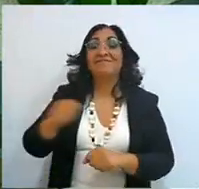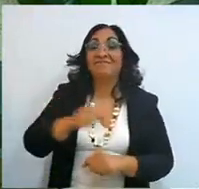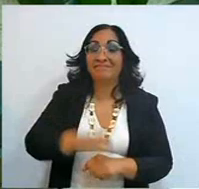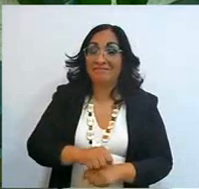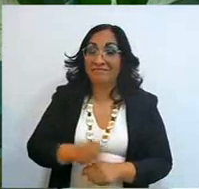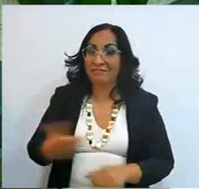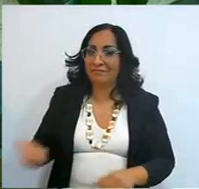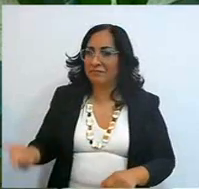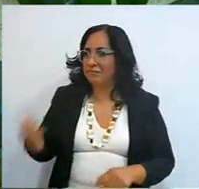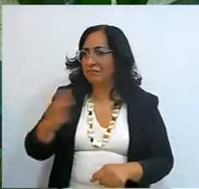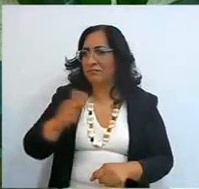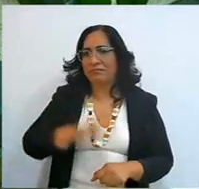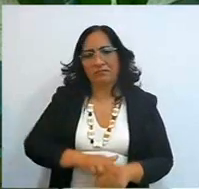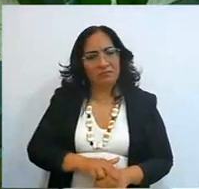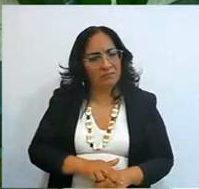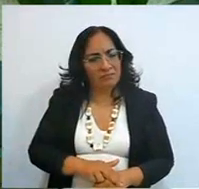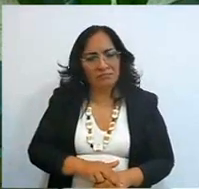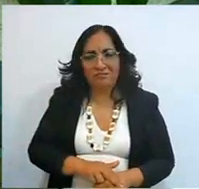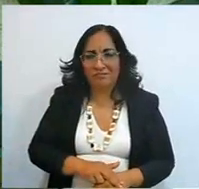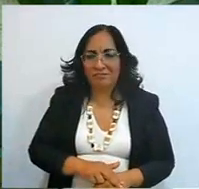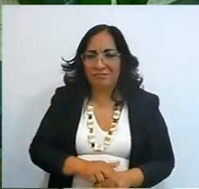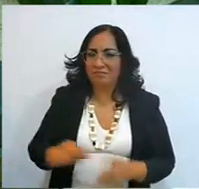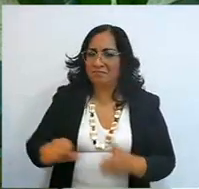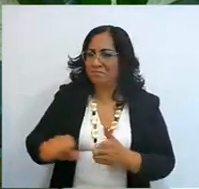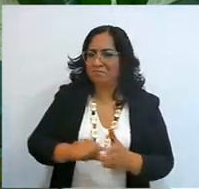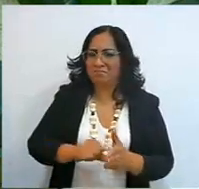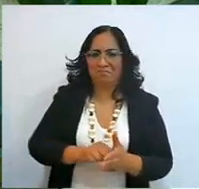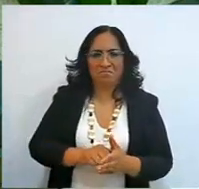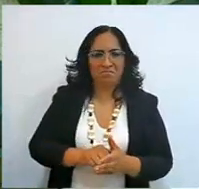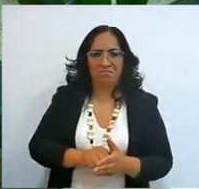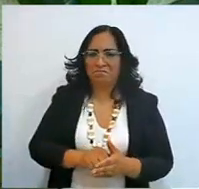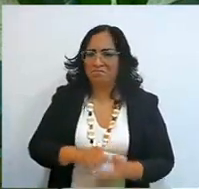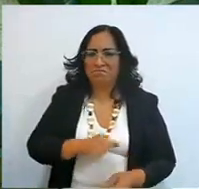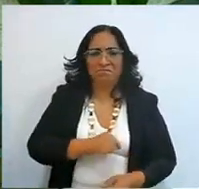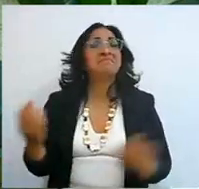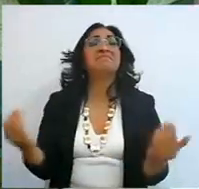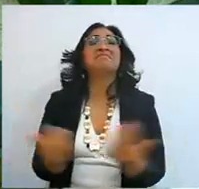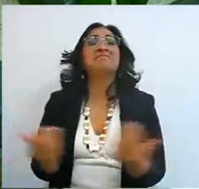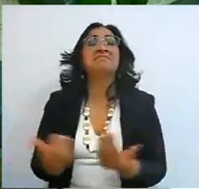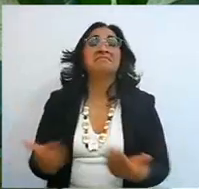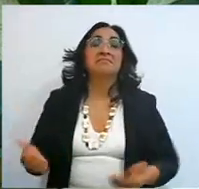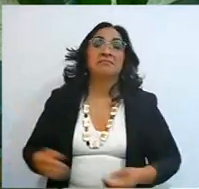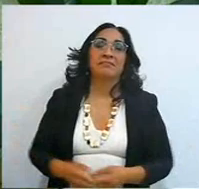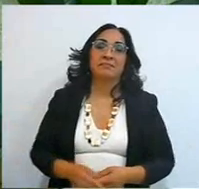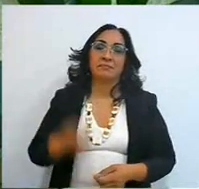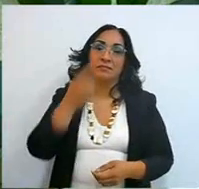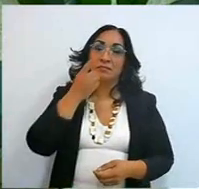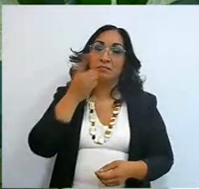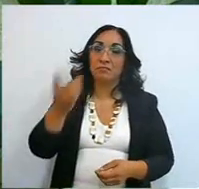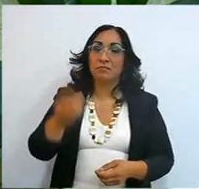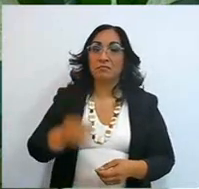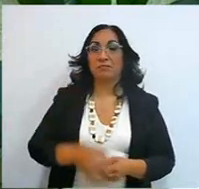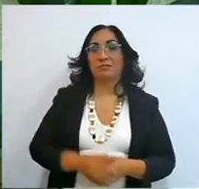that month was horrible, and he won't be able to anymore, that is, right now this and this, and Agustín tells me,